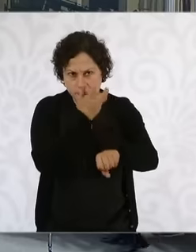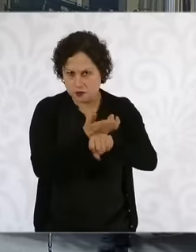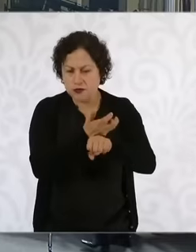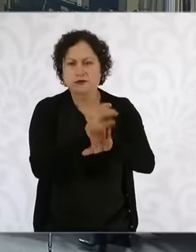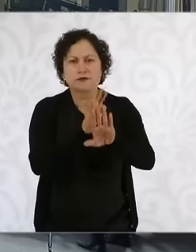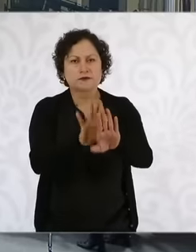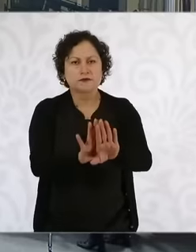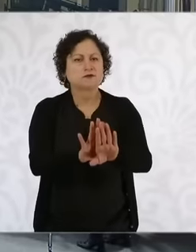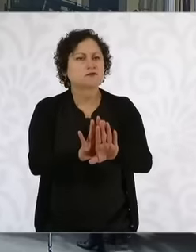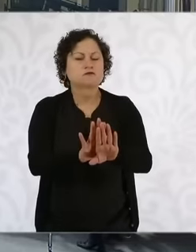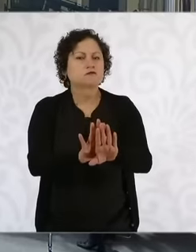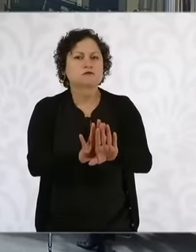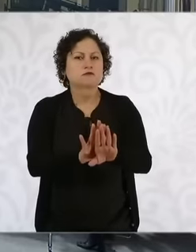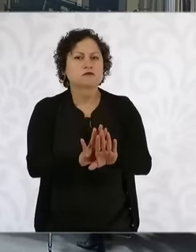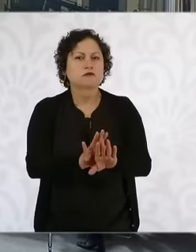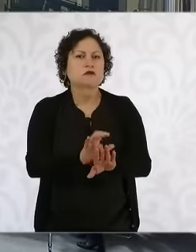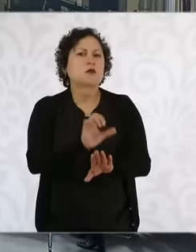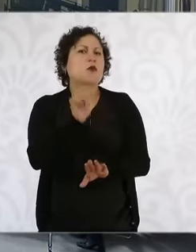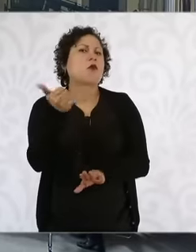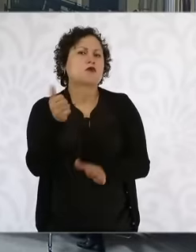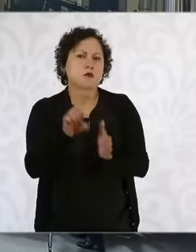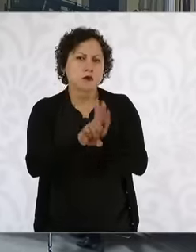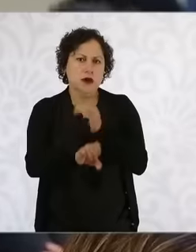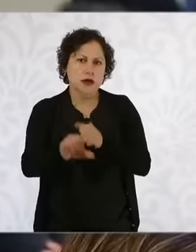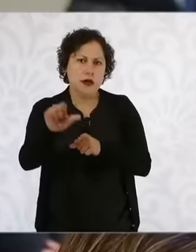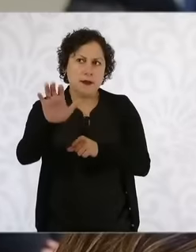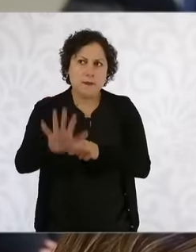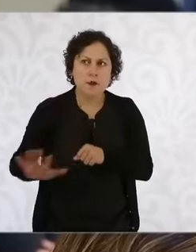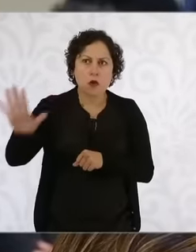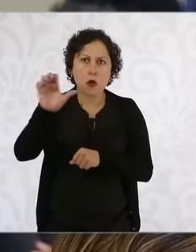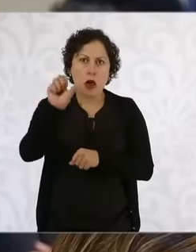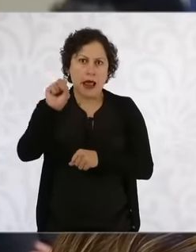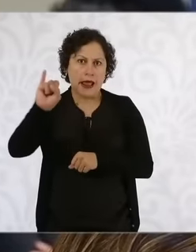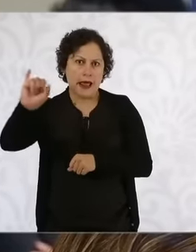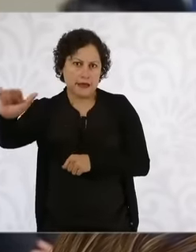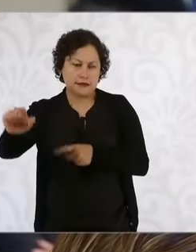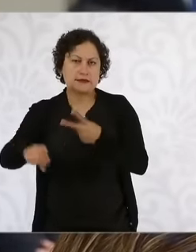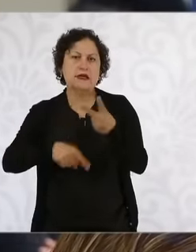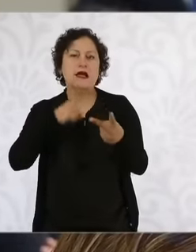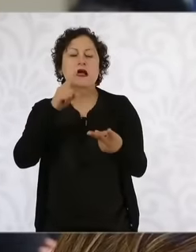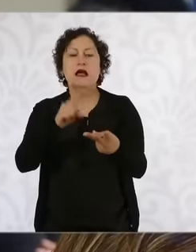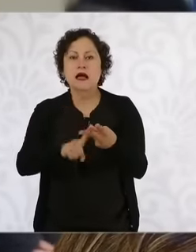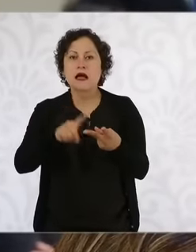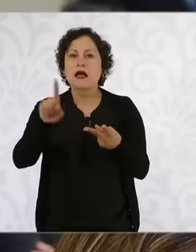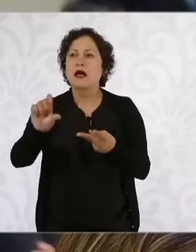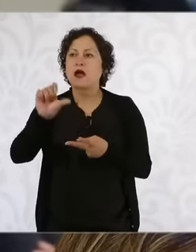the situation of Asia with Mexico the situation of the brigs with Mexico the situation of Russia in